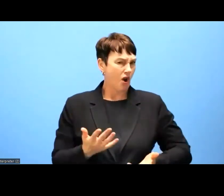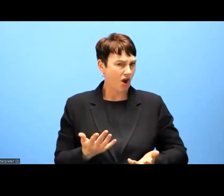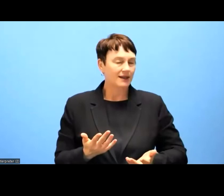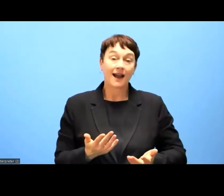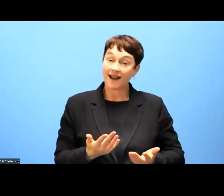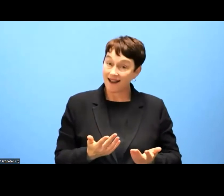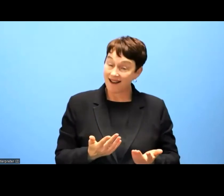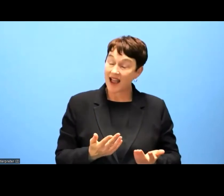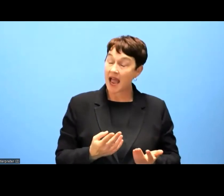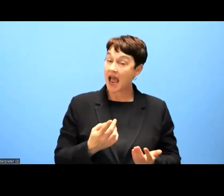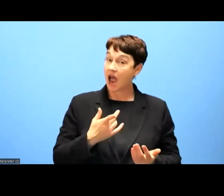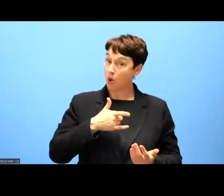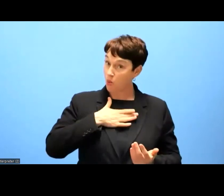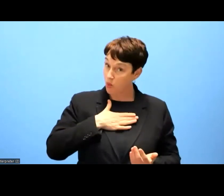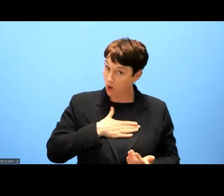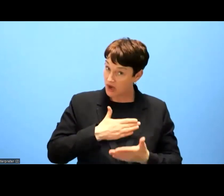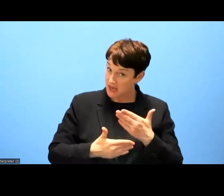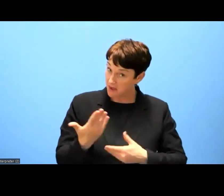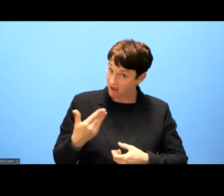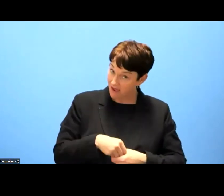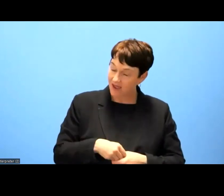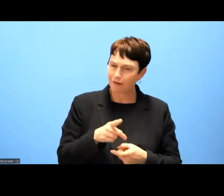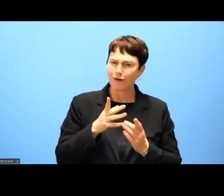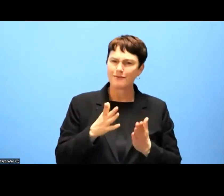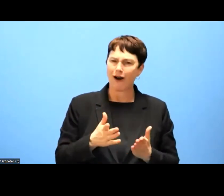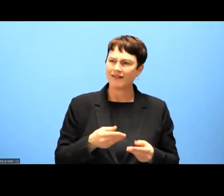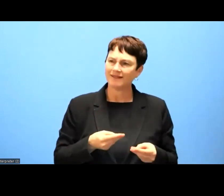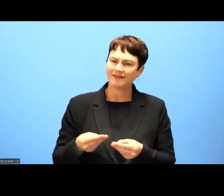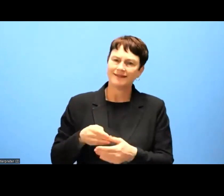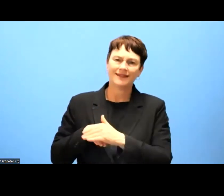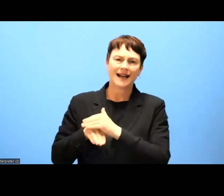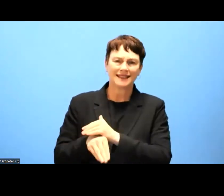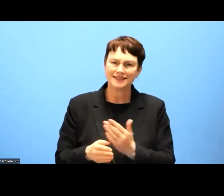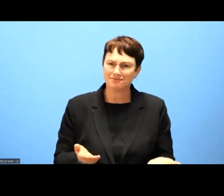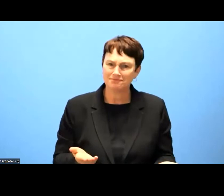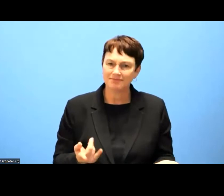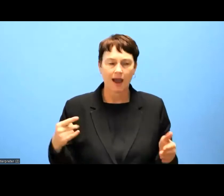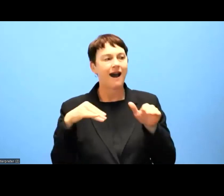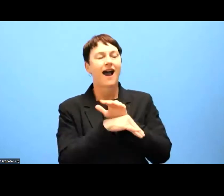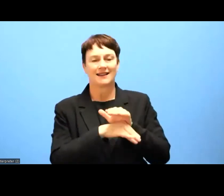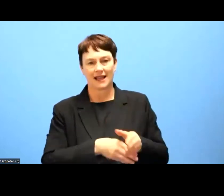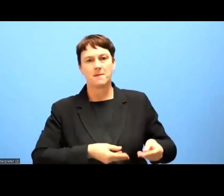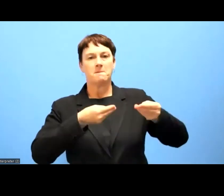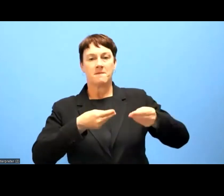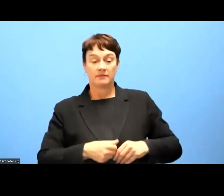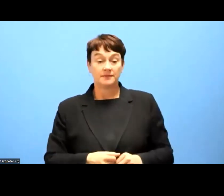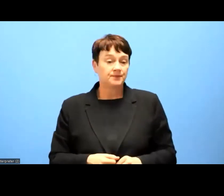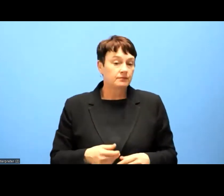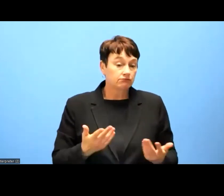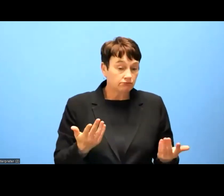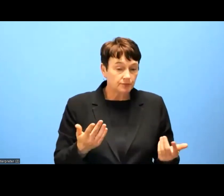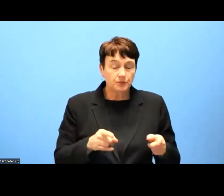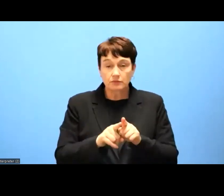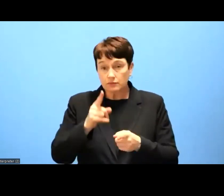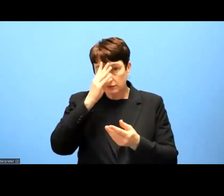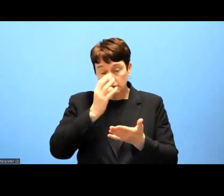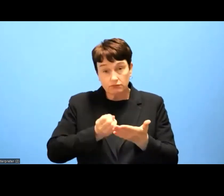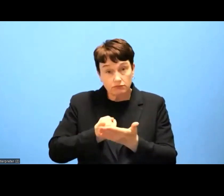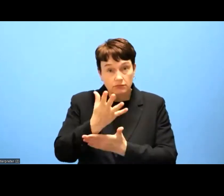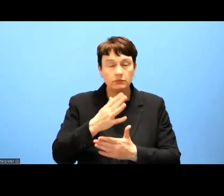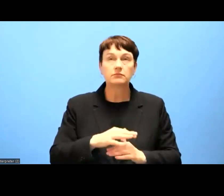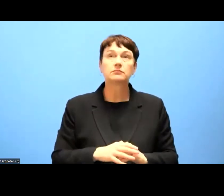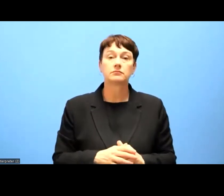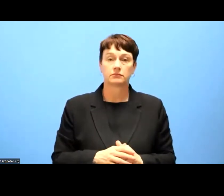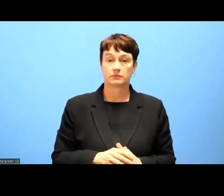So I would like also to mention that when we responded to public consultation, EDF,